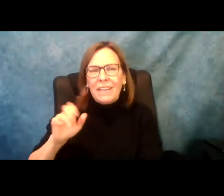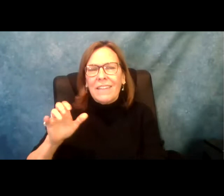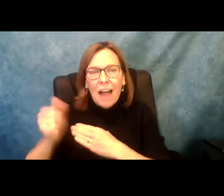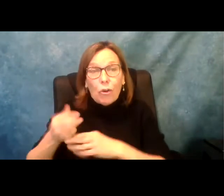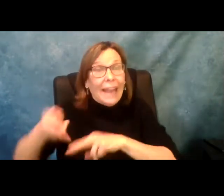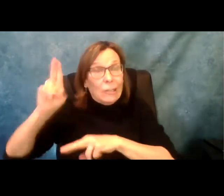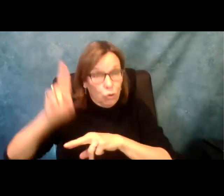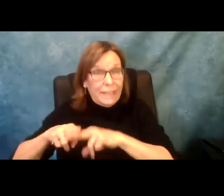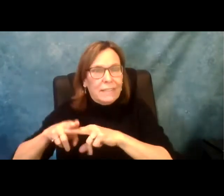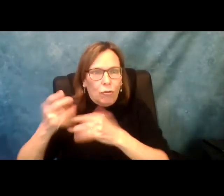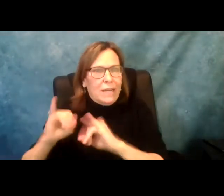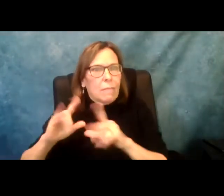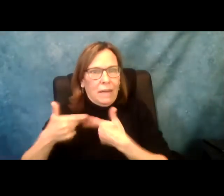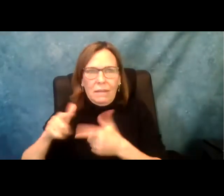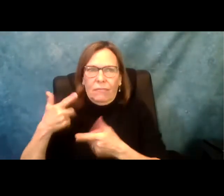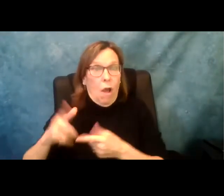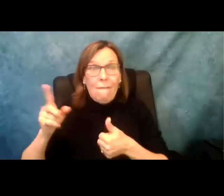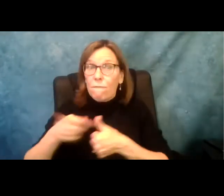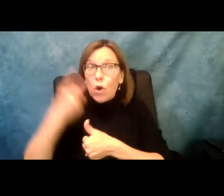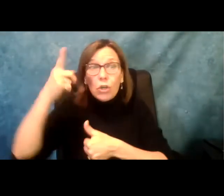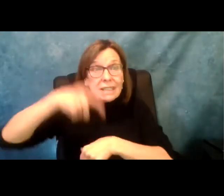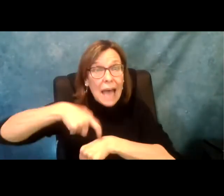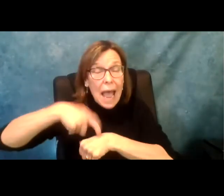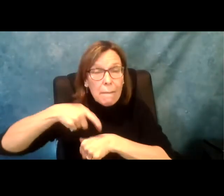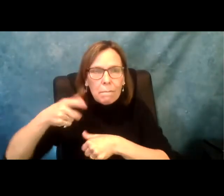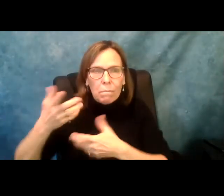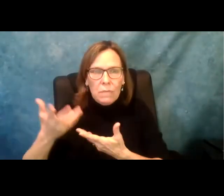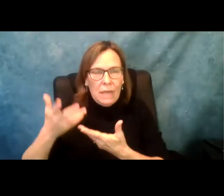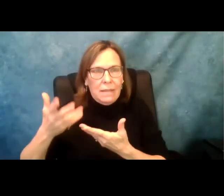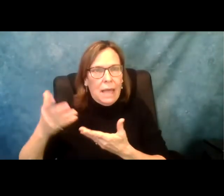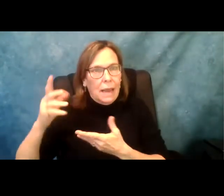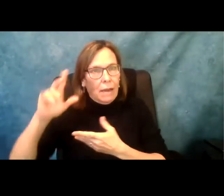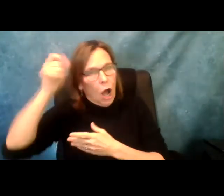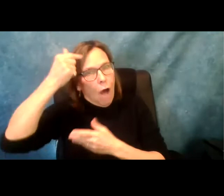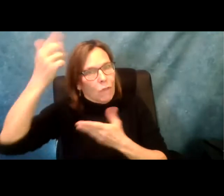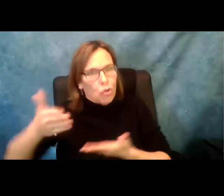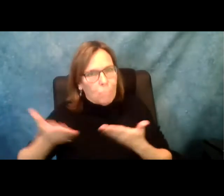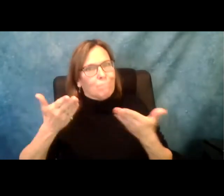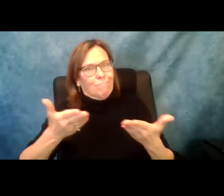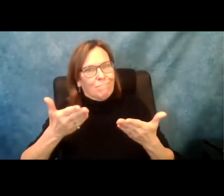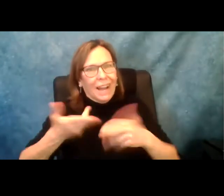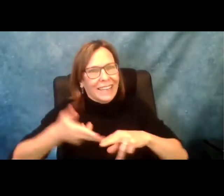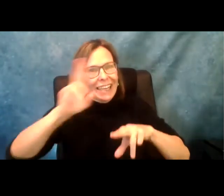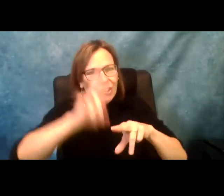significant lens. This year's executive budget included a $2 .6 million increase for independent living fund. This